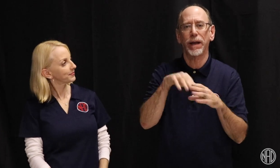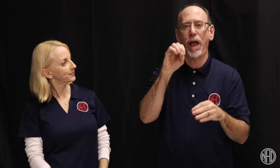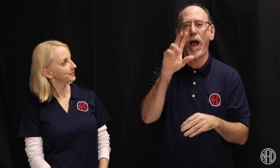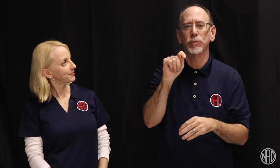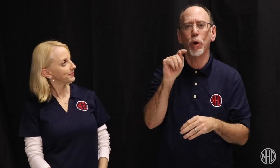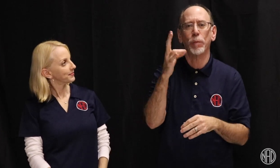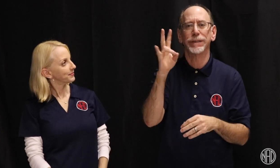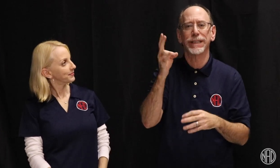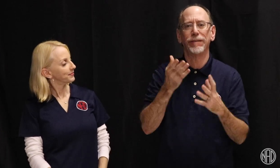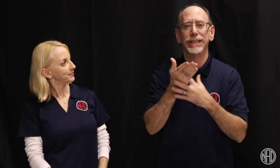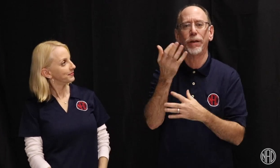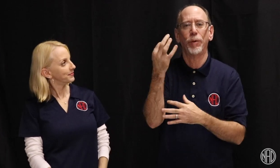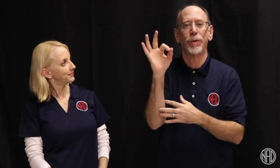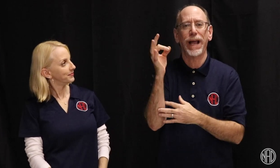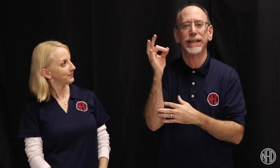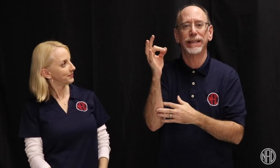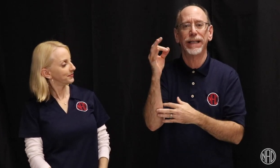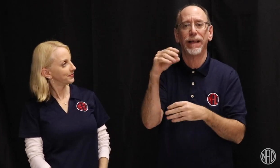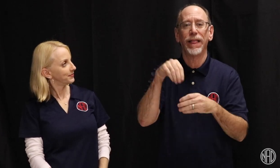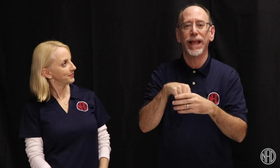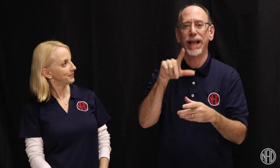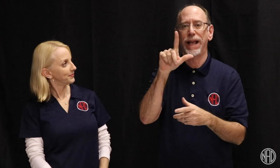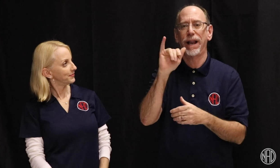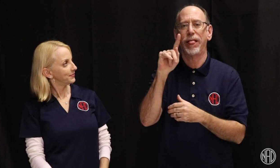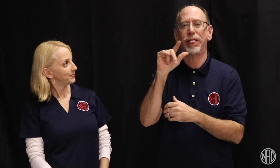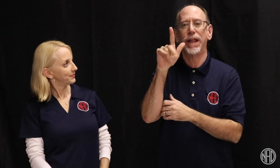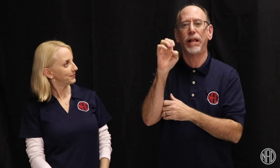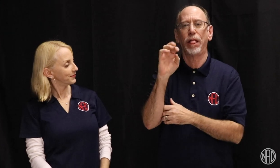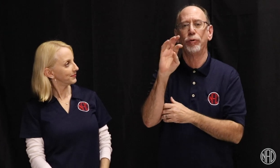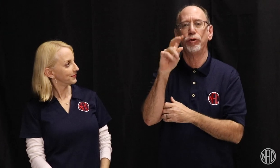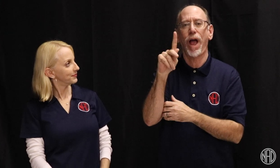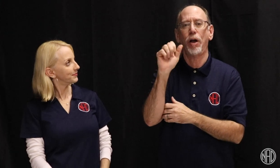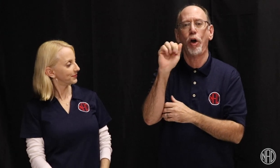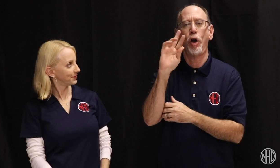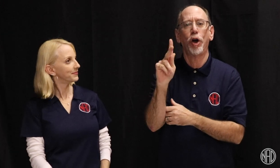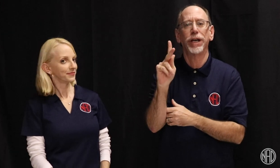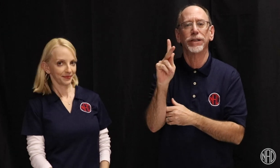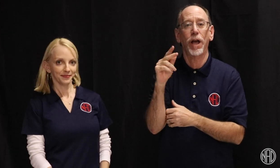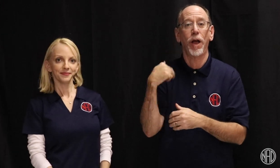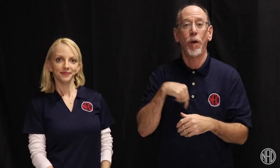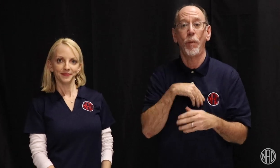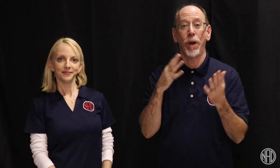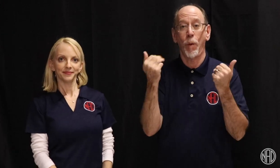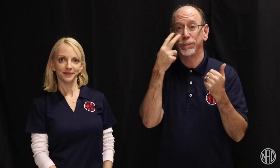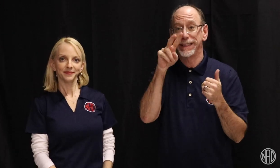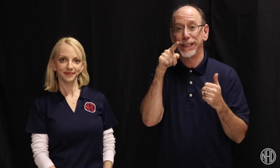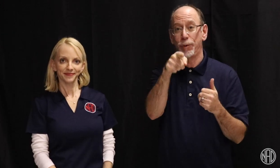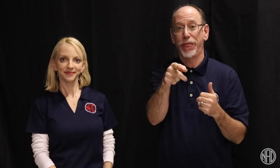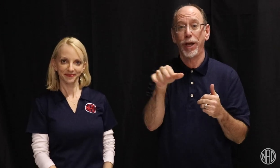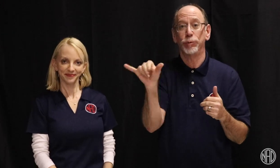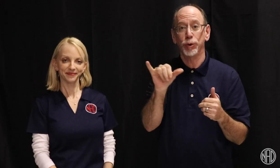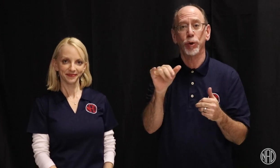in October 17-19 in Little Rock, Arkansas. We hope to see you there.